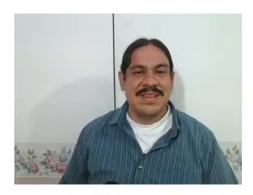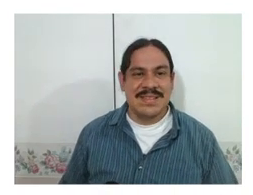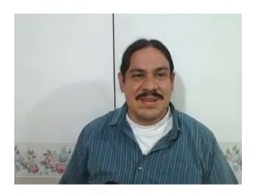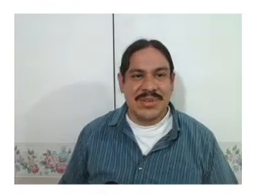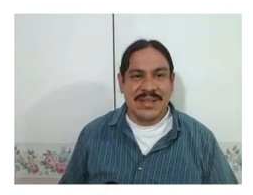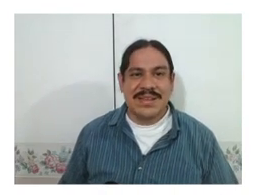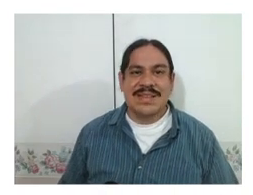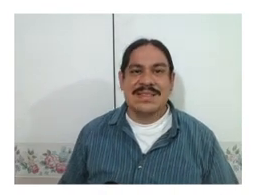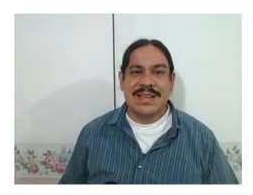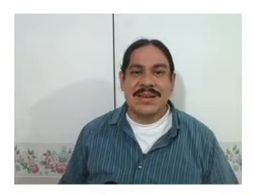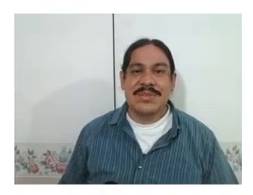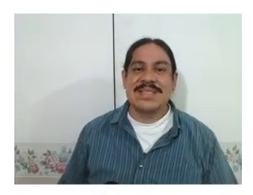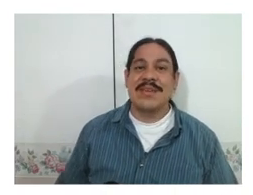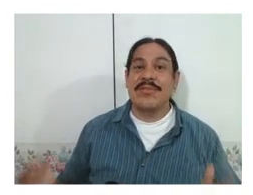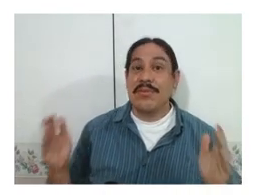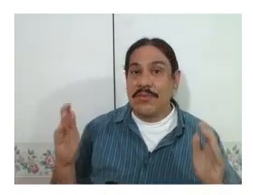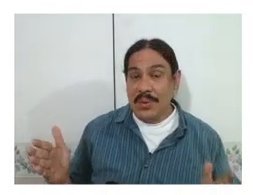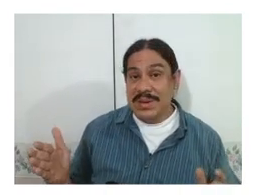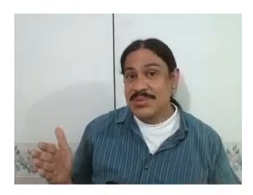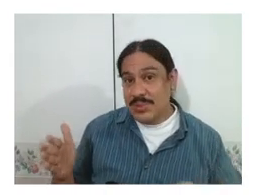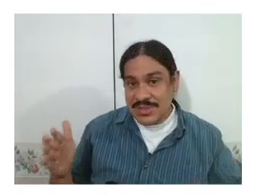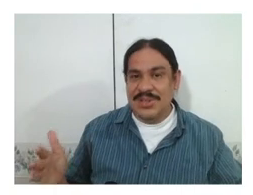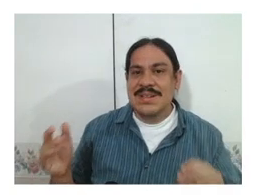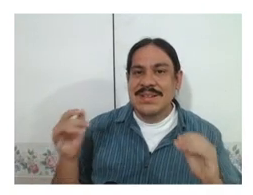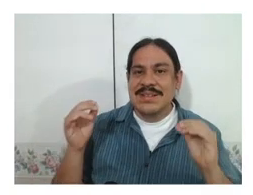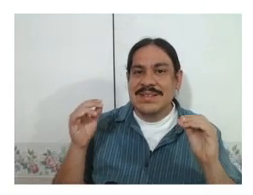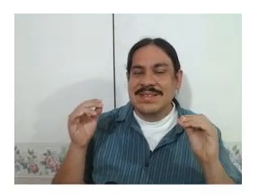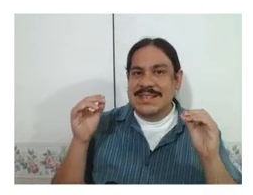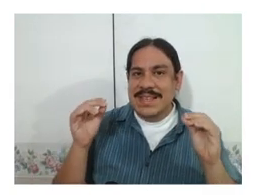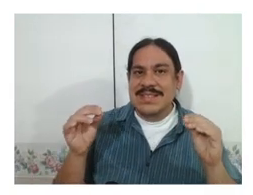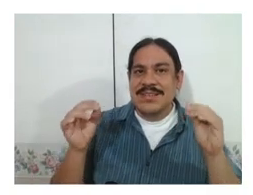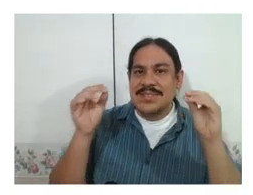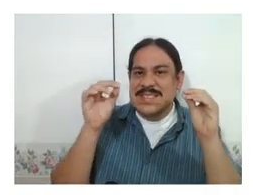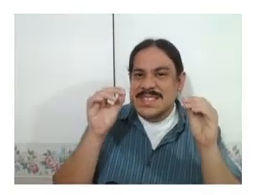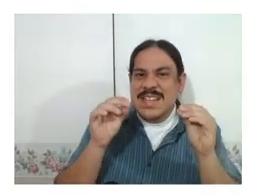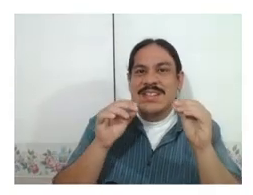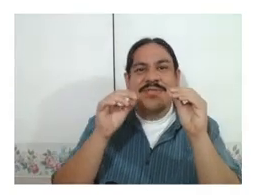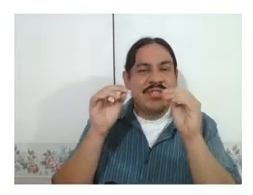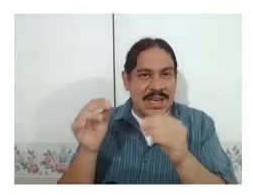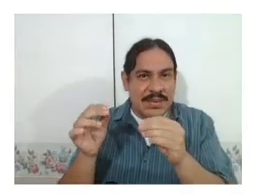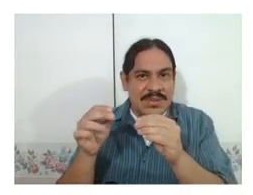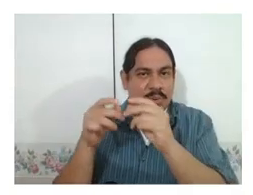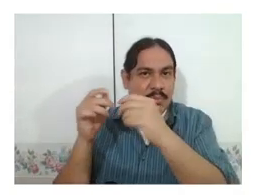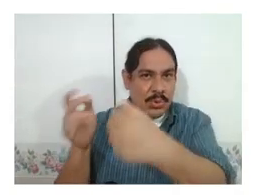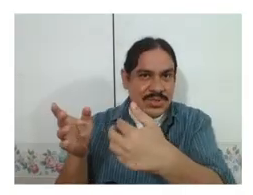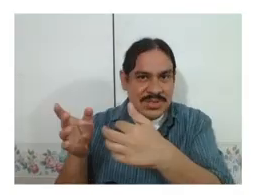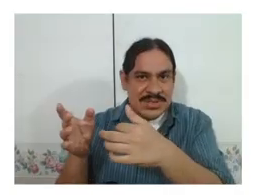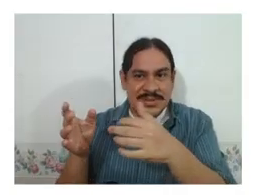in summary sign languages have phonemes which are